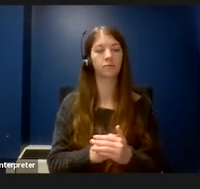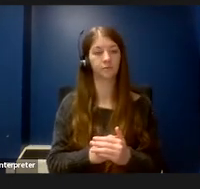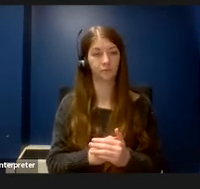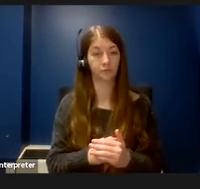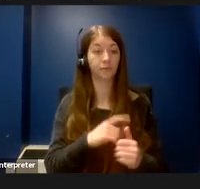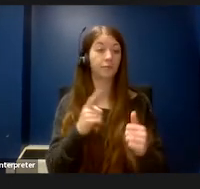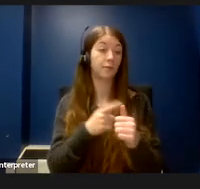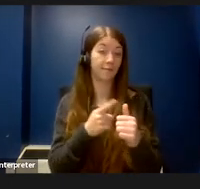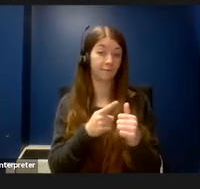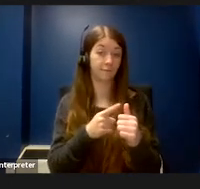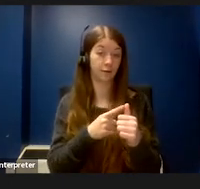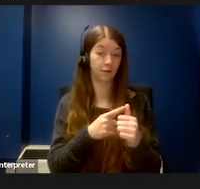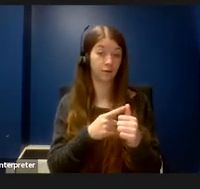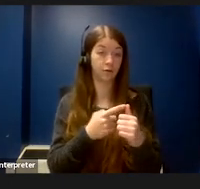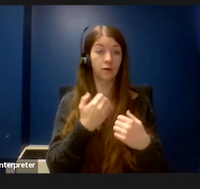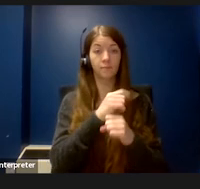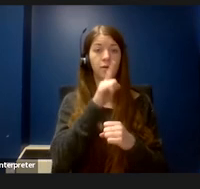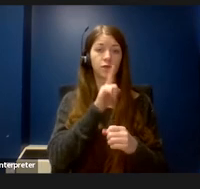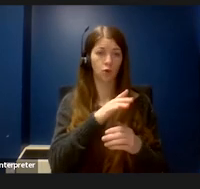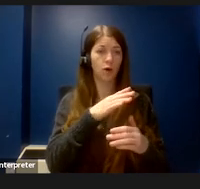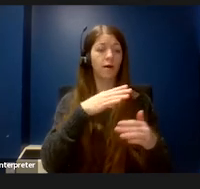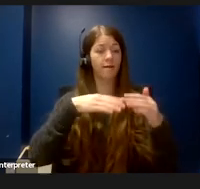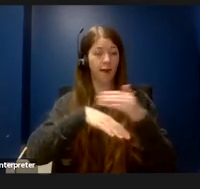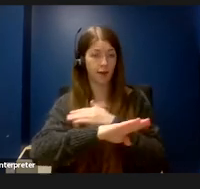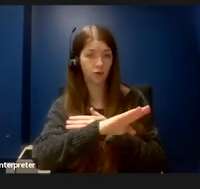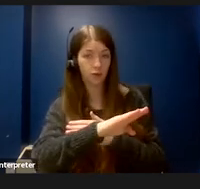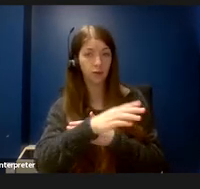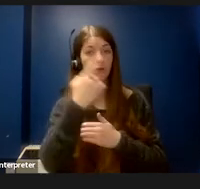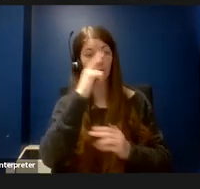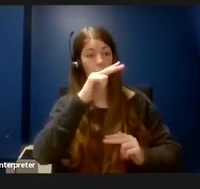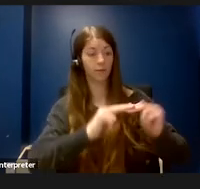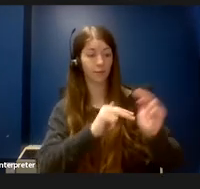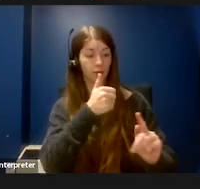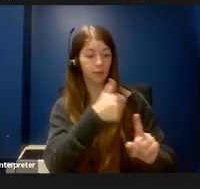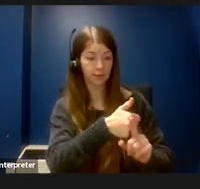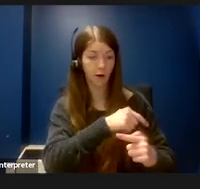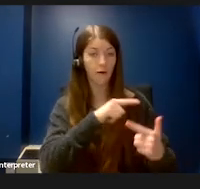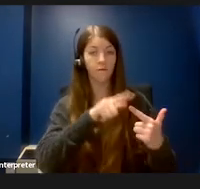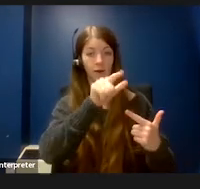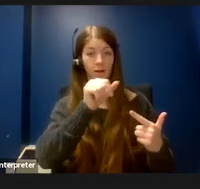making sure that the entrances to the building and the lab are accessible as well as the bathrooms.